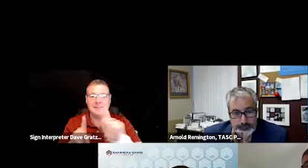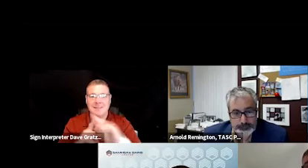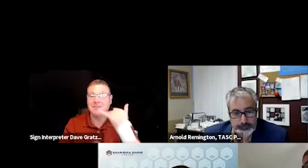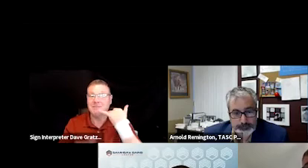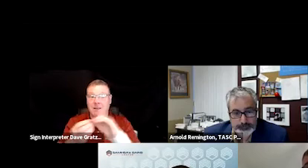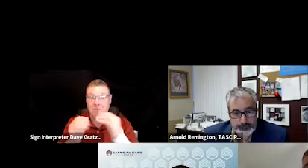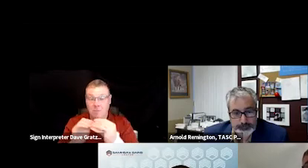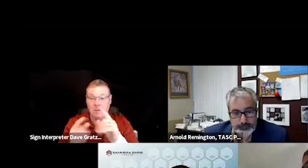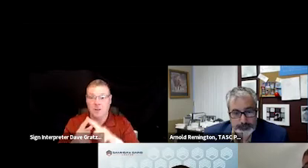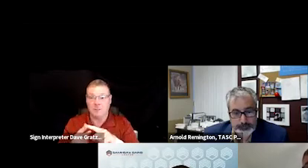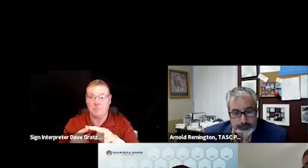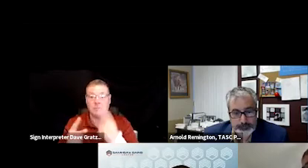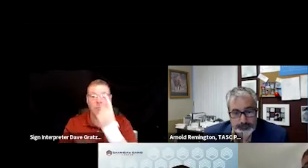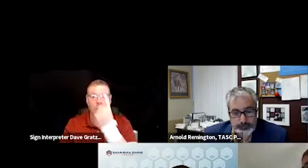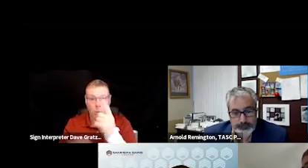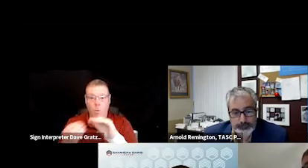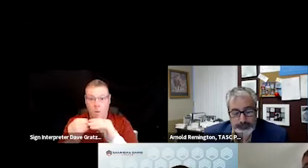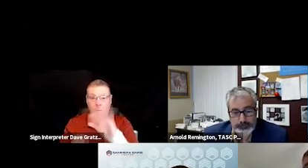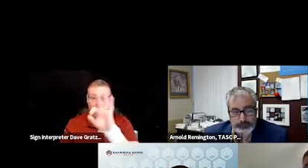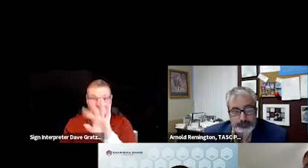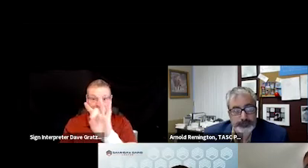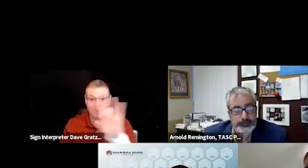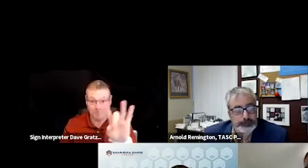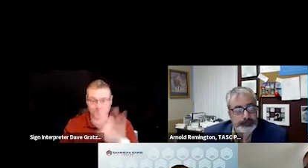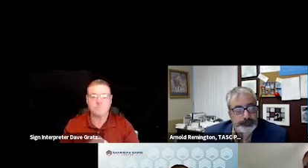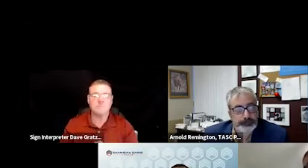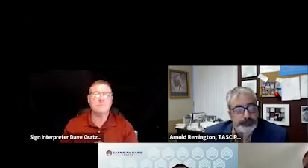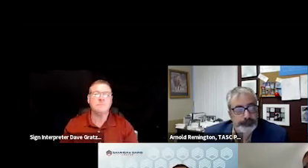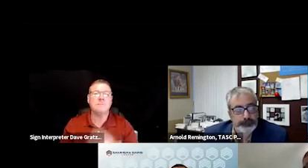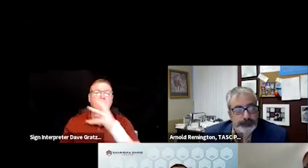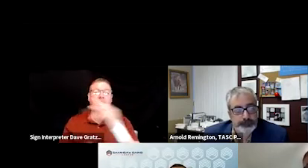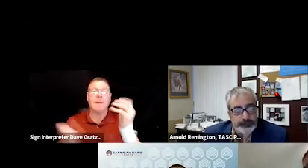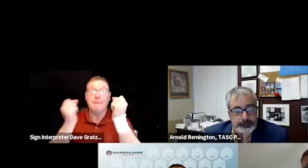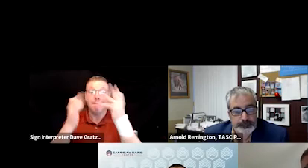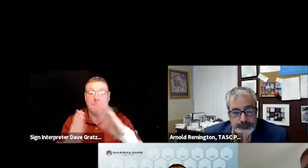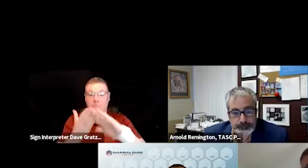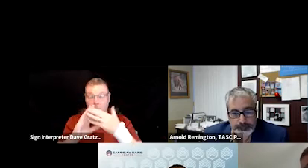into one single number, you know, a lot of communities and it's natural.